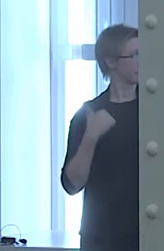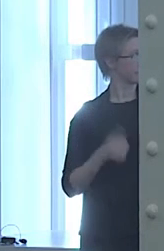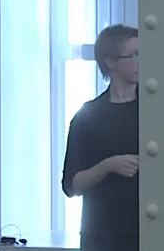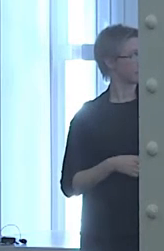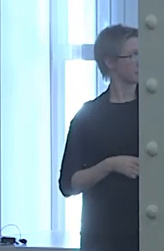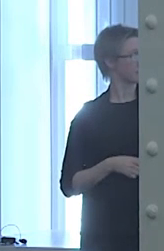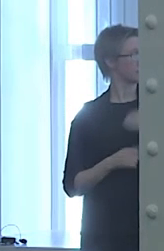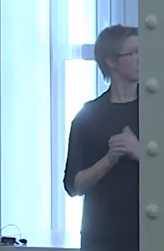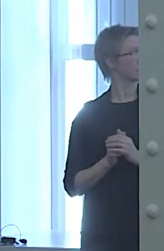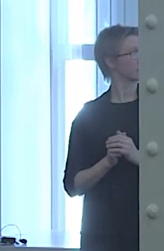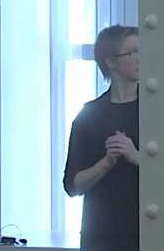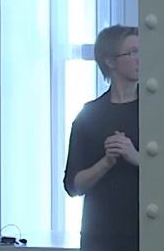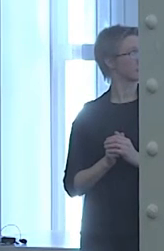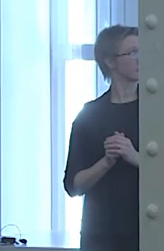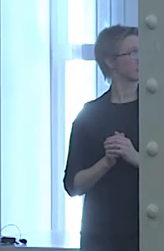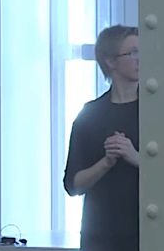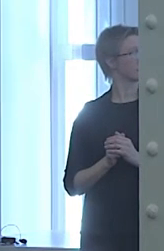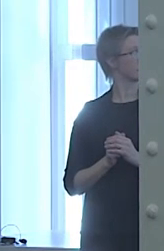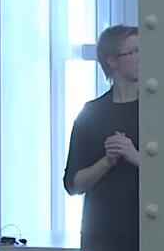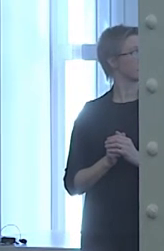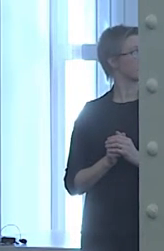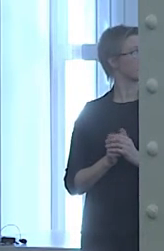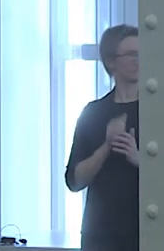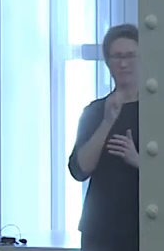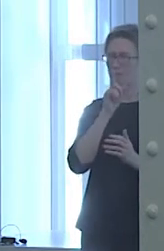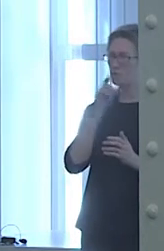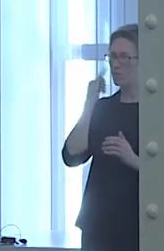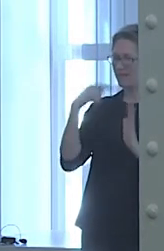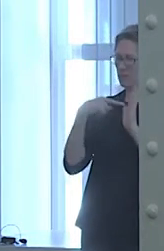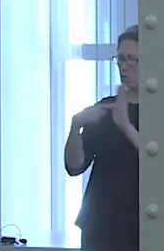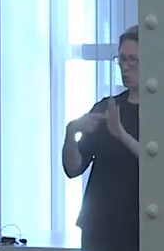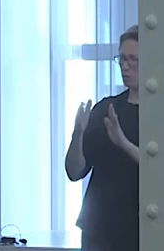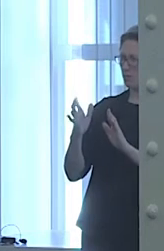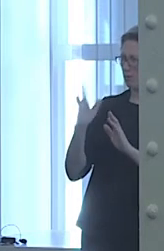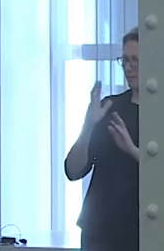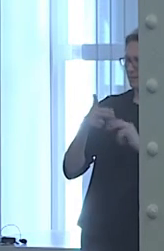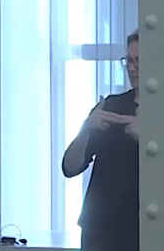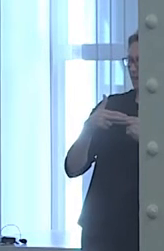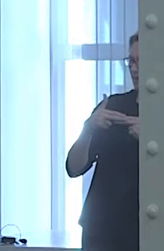I'm not sure if I showed the previous slide, but that's the toolkit just in case.